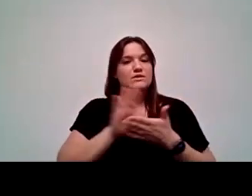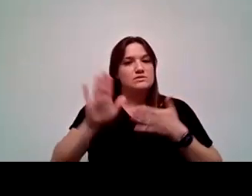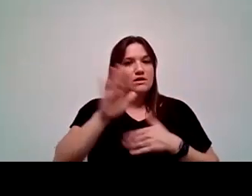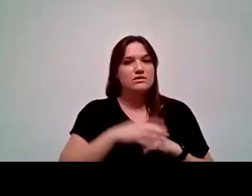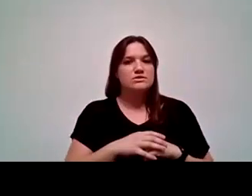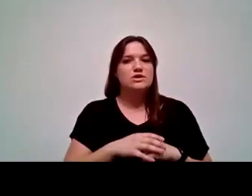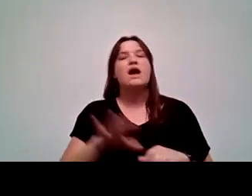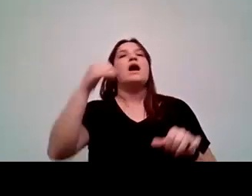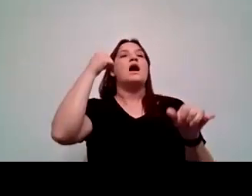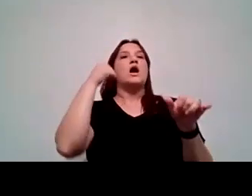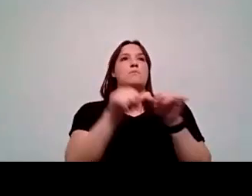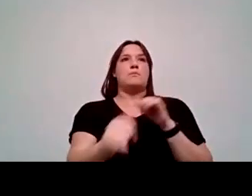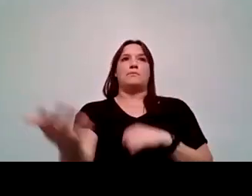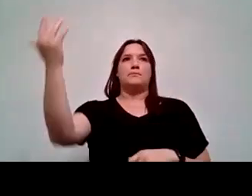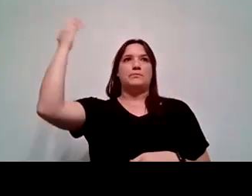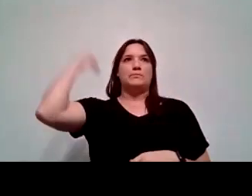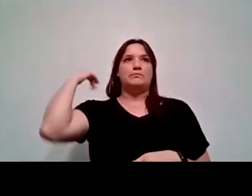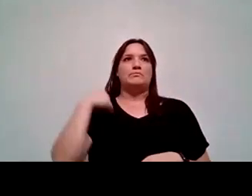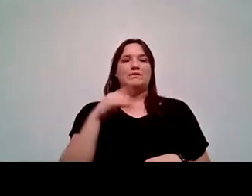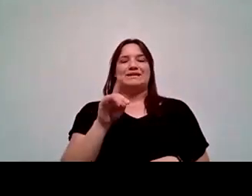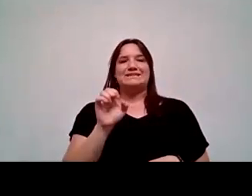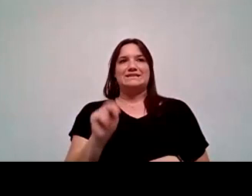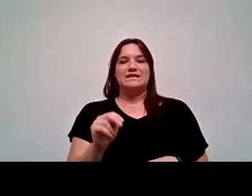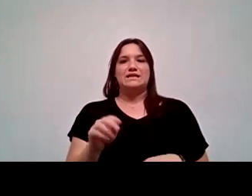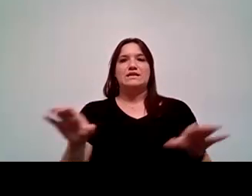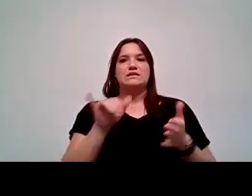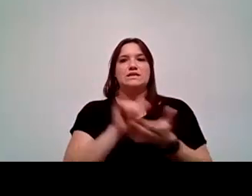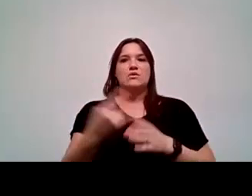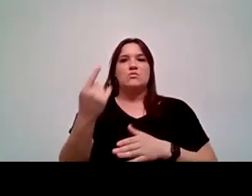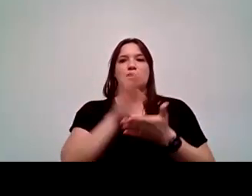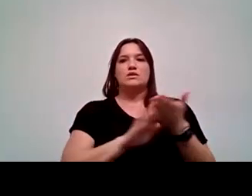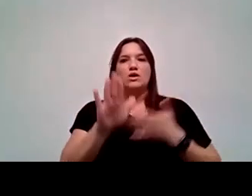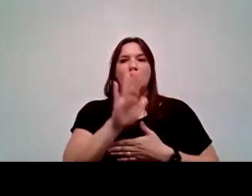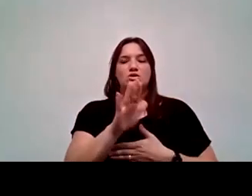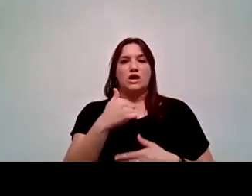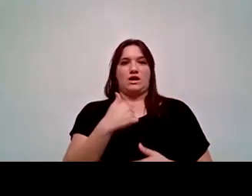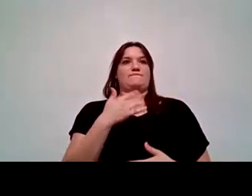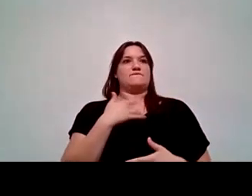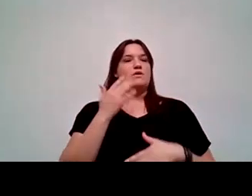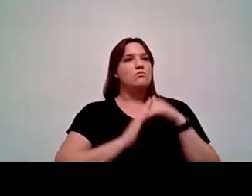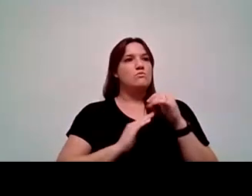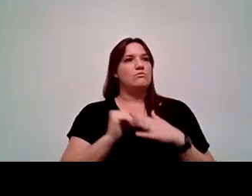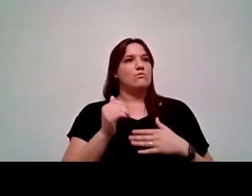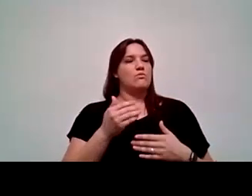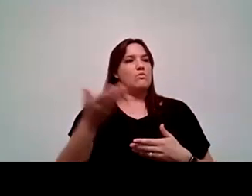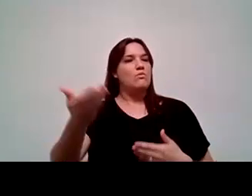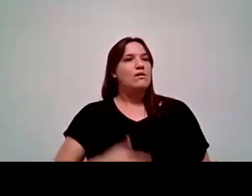I remember when I was a dean somewhere and they did that at one of the colleges. I felt welcome even as a dean. I was like, okay, wow.